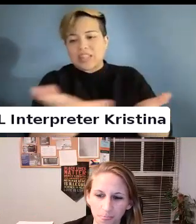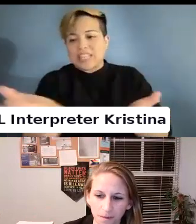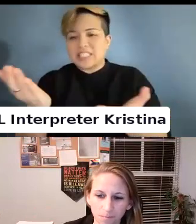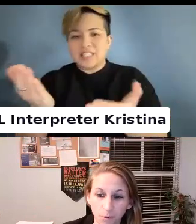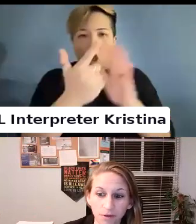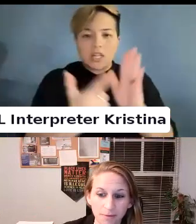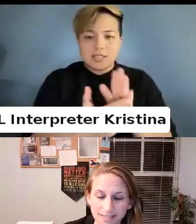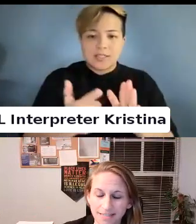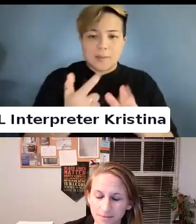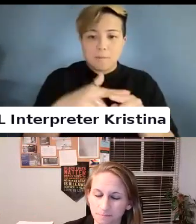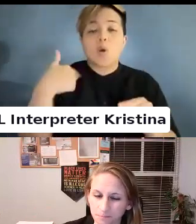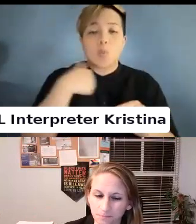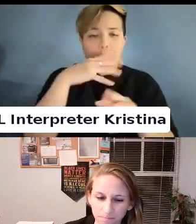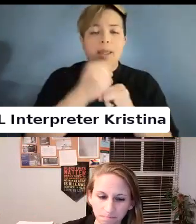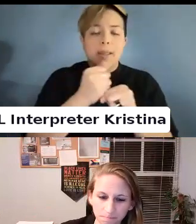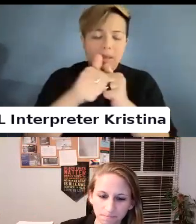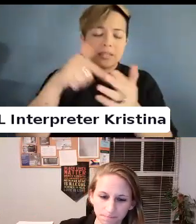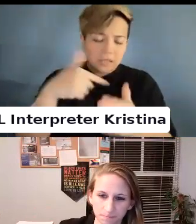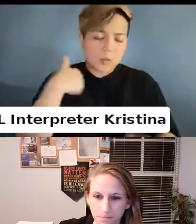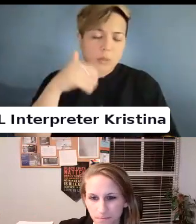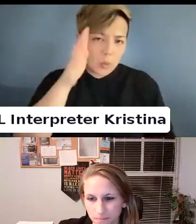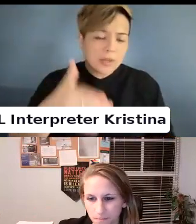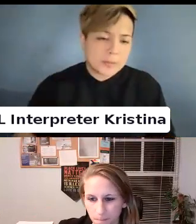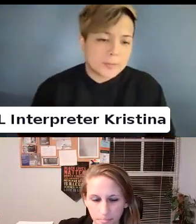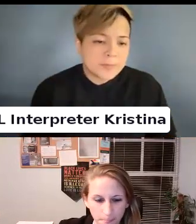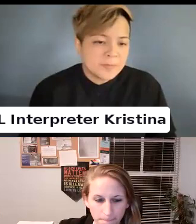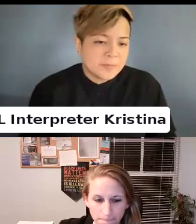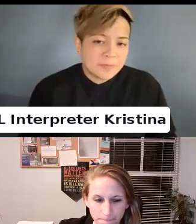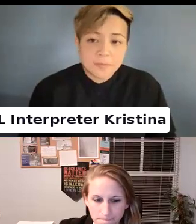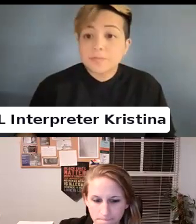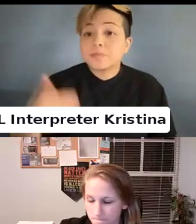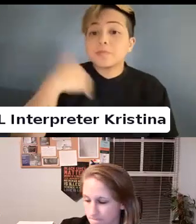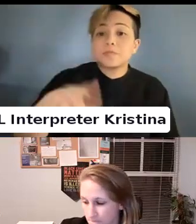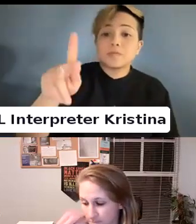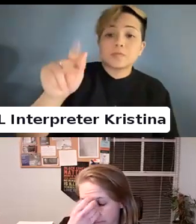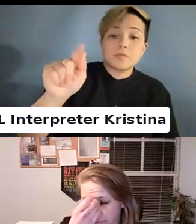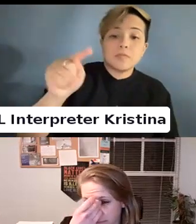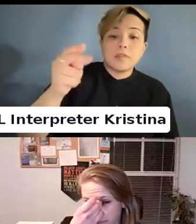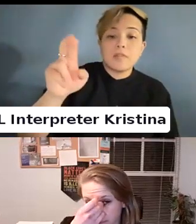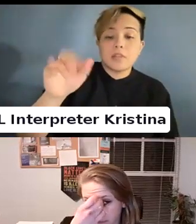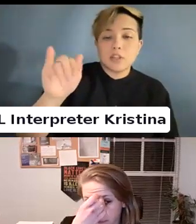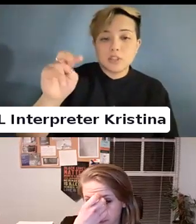But we will get past this. This is Catherine.